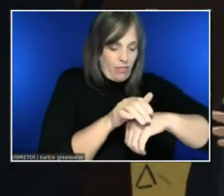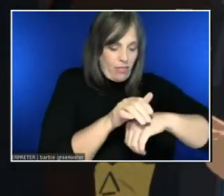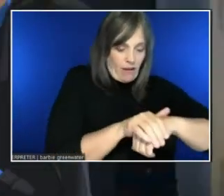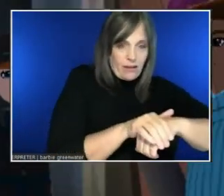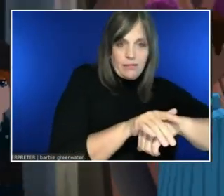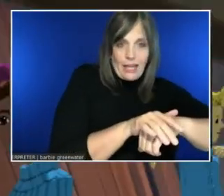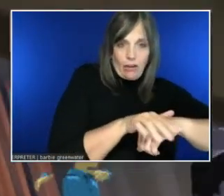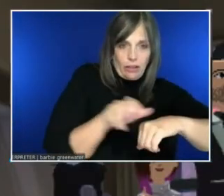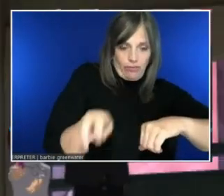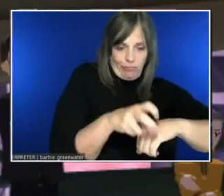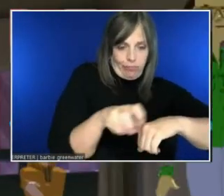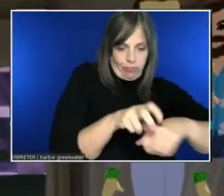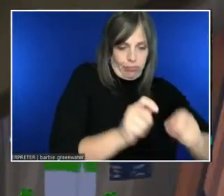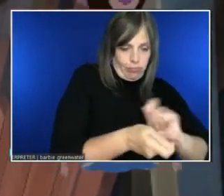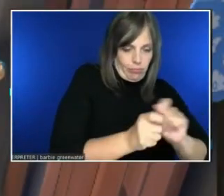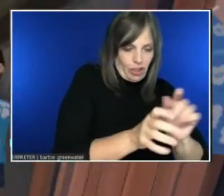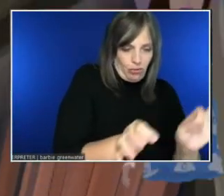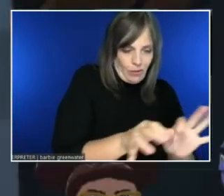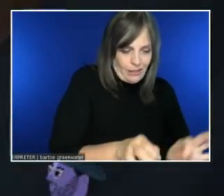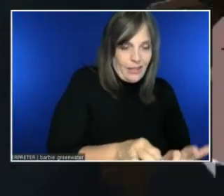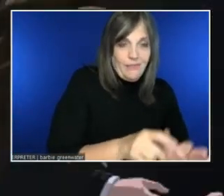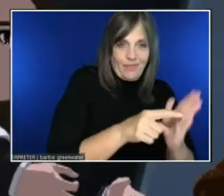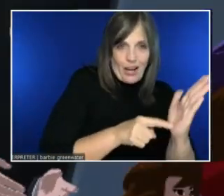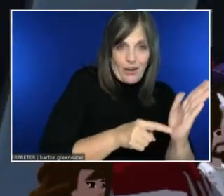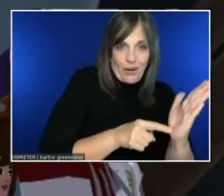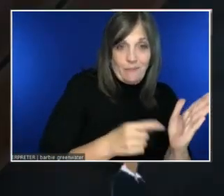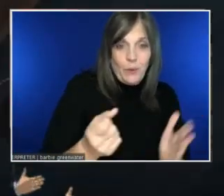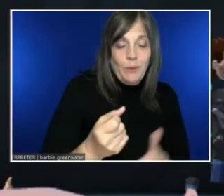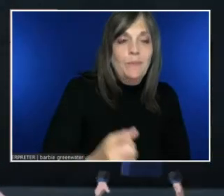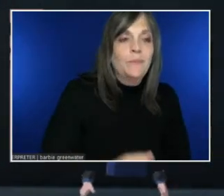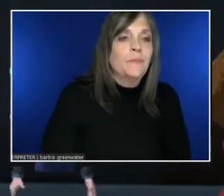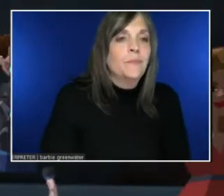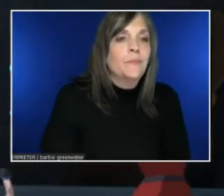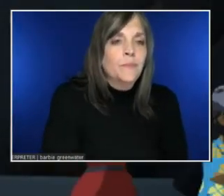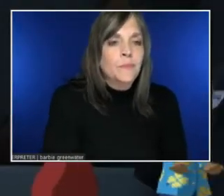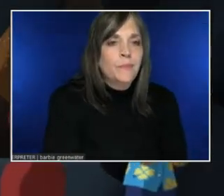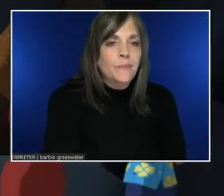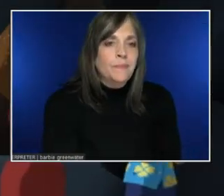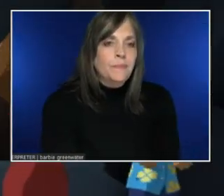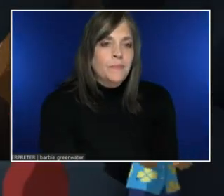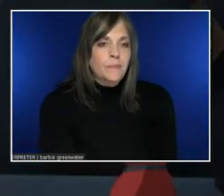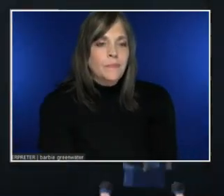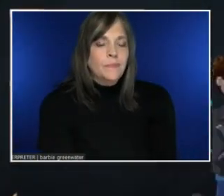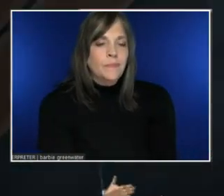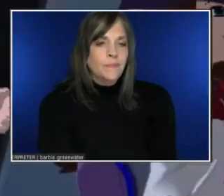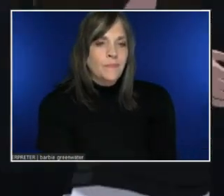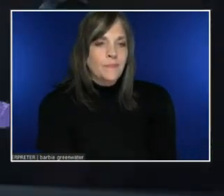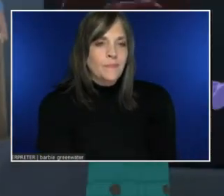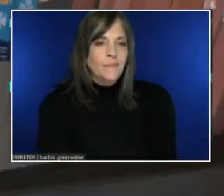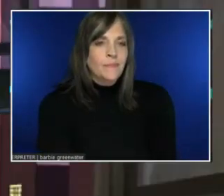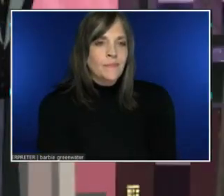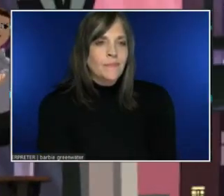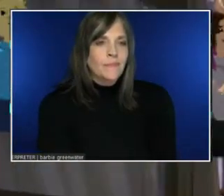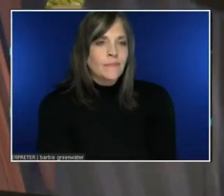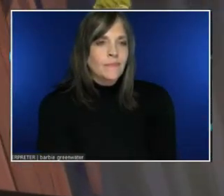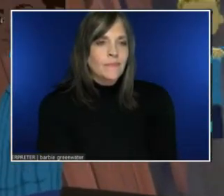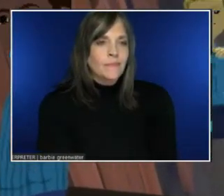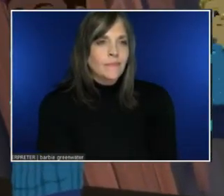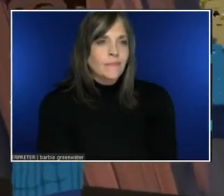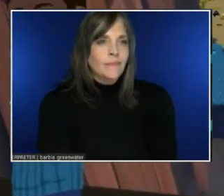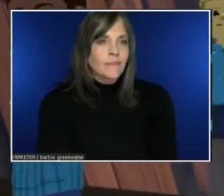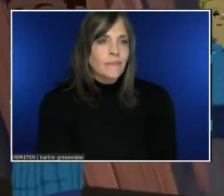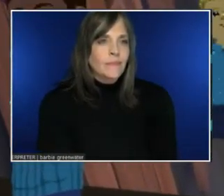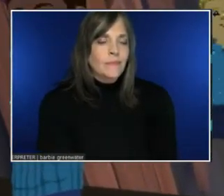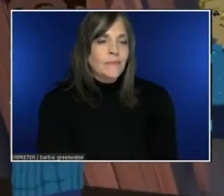Let's see.